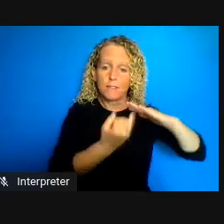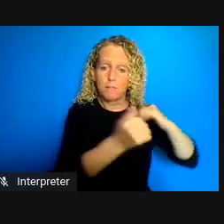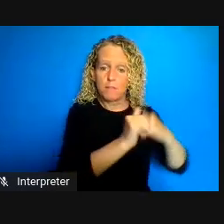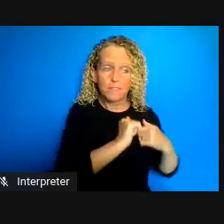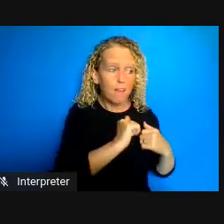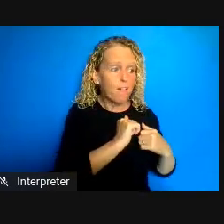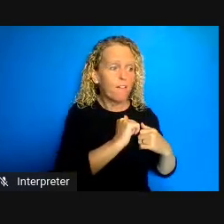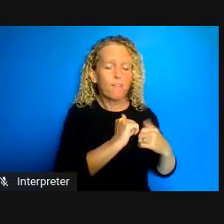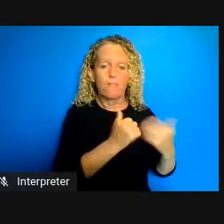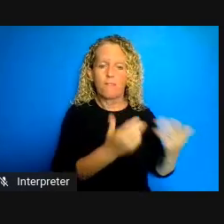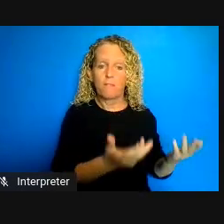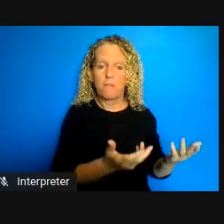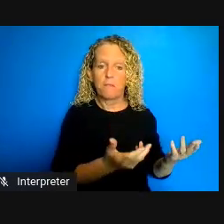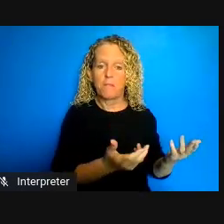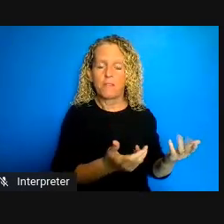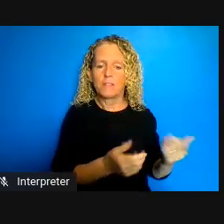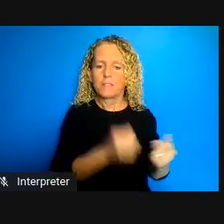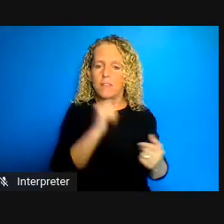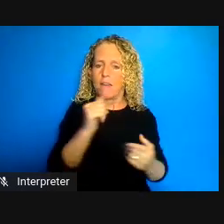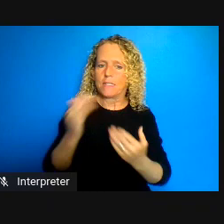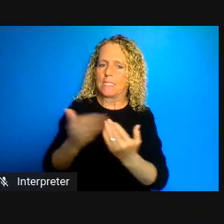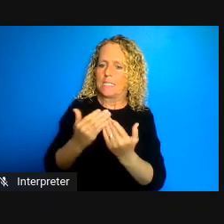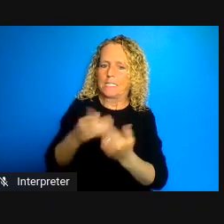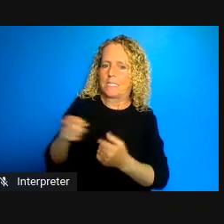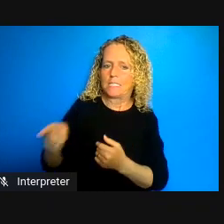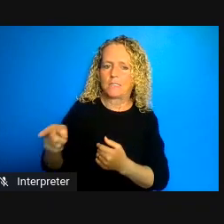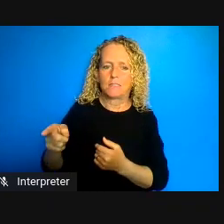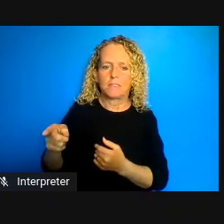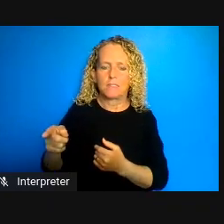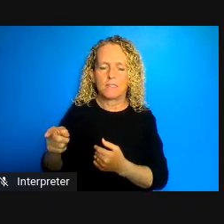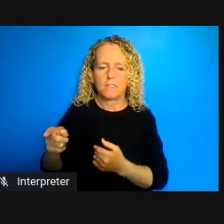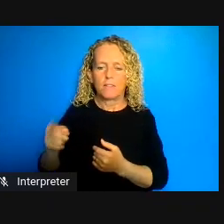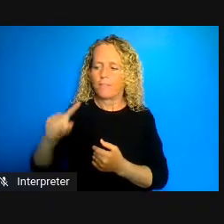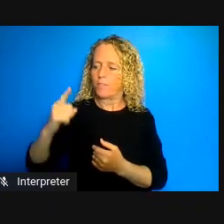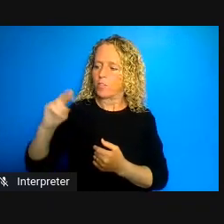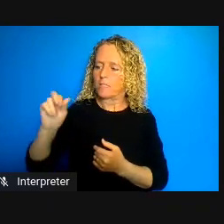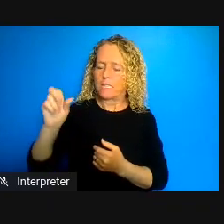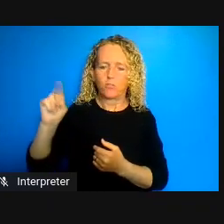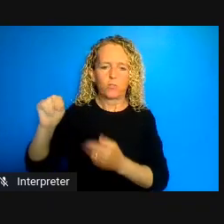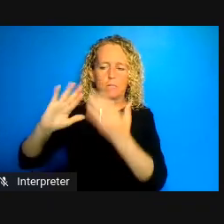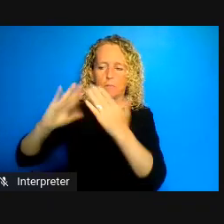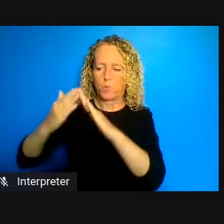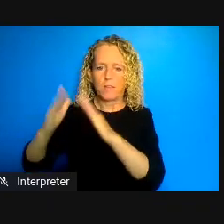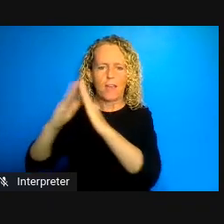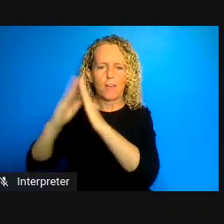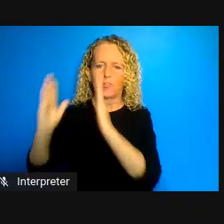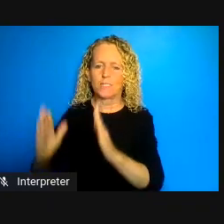doing that well with housing and First Nation communities so that the housing